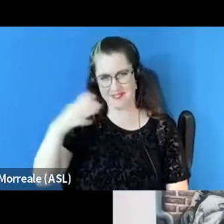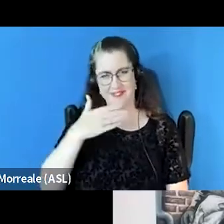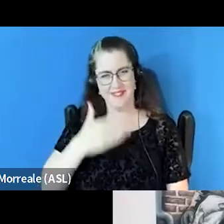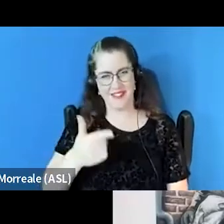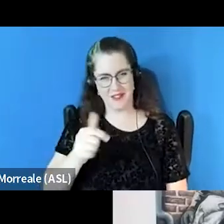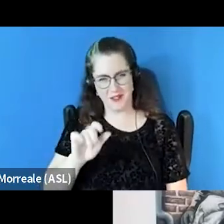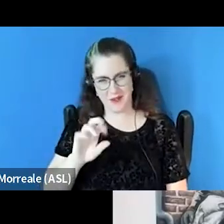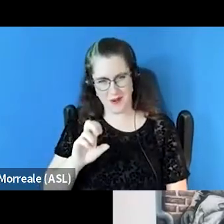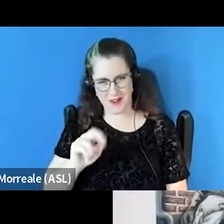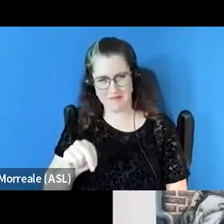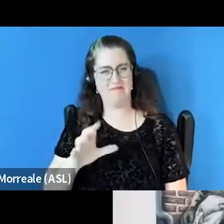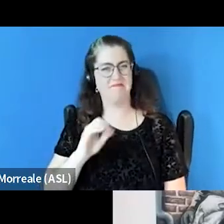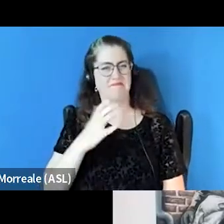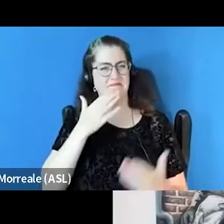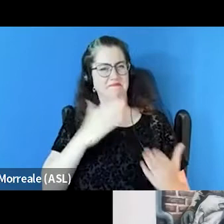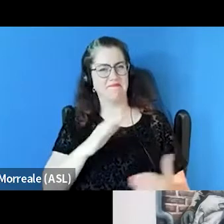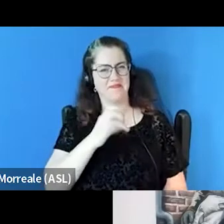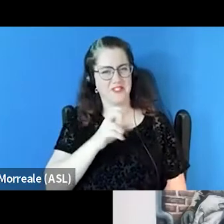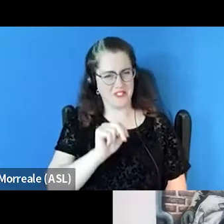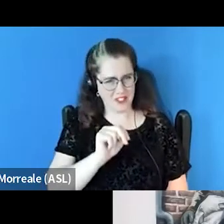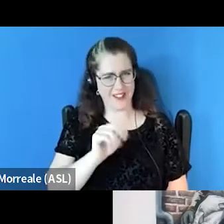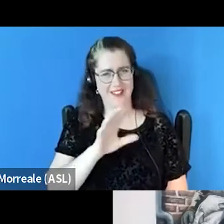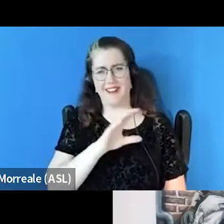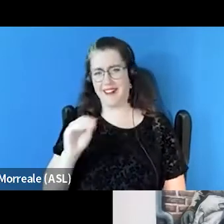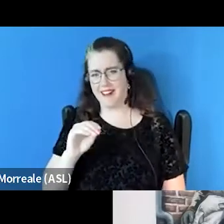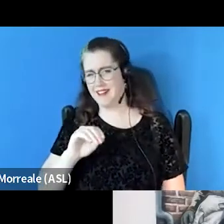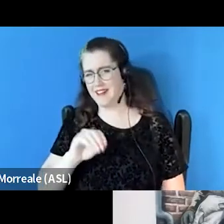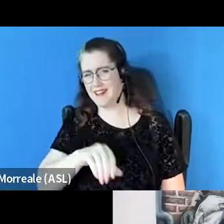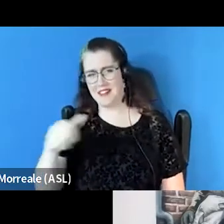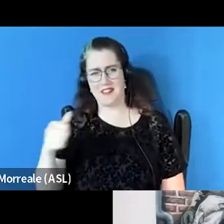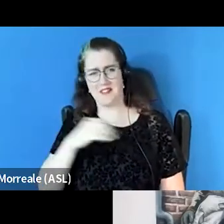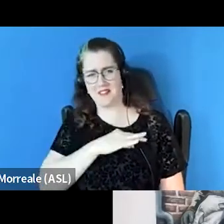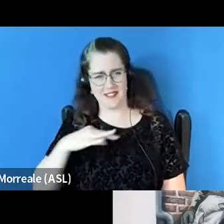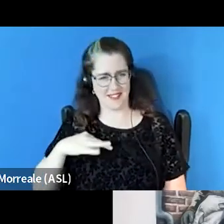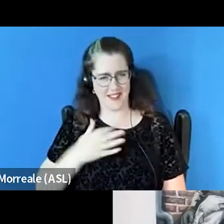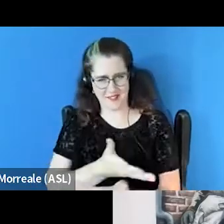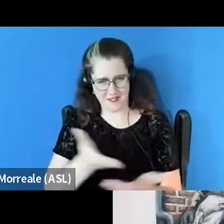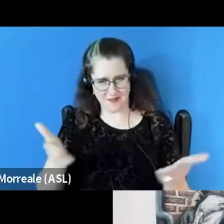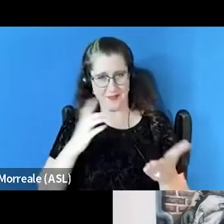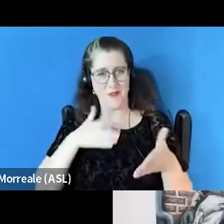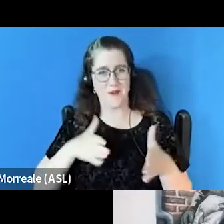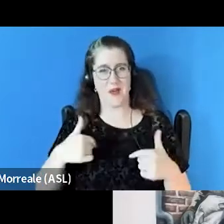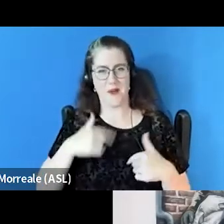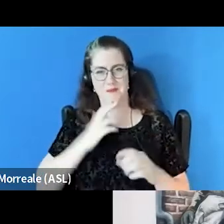And I wanna thank Jen Elder and the rest of the staff for allowing me to be here today.